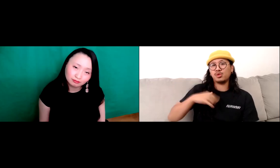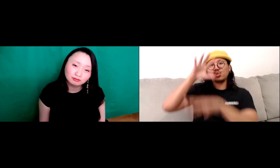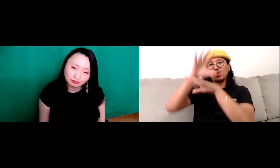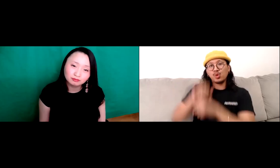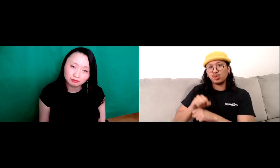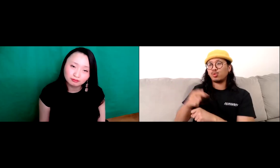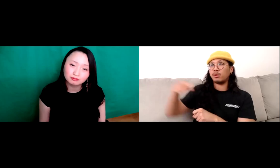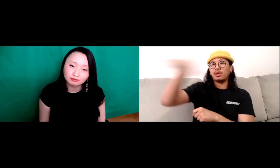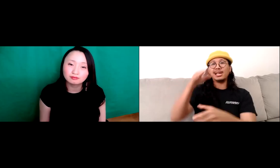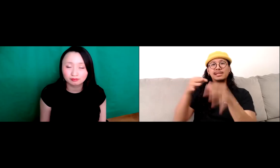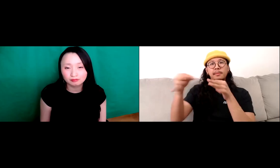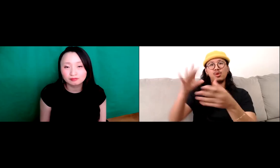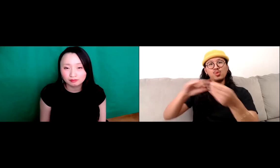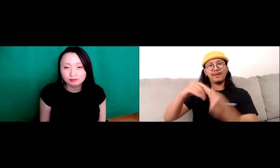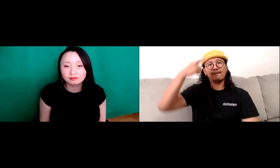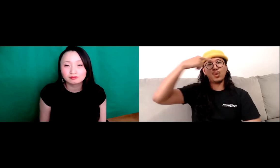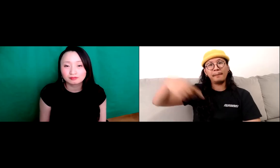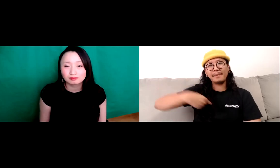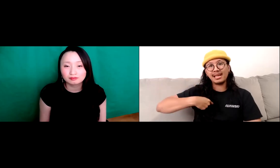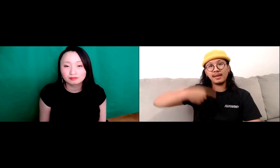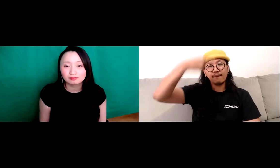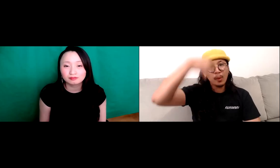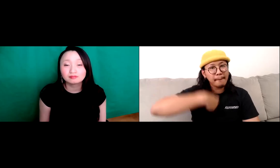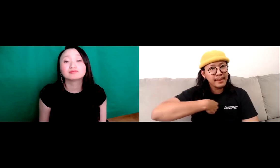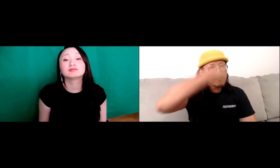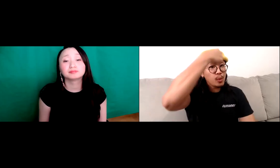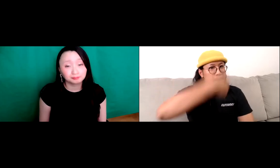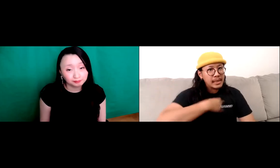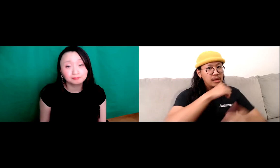You know from my upbringing, you know I'm used to having people you know explain stories